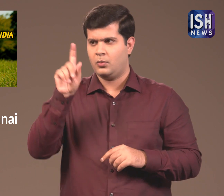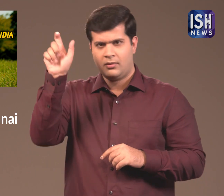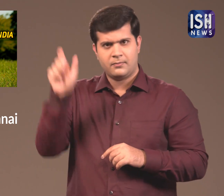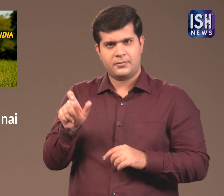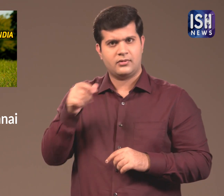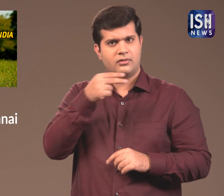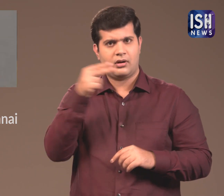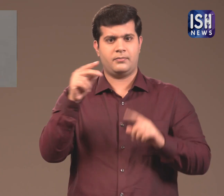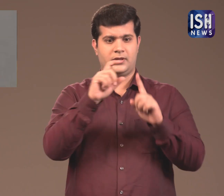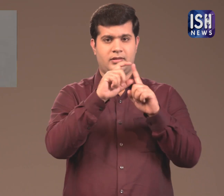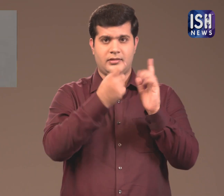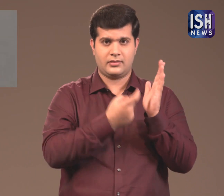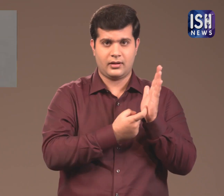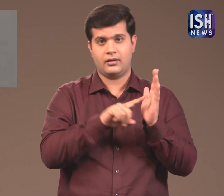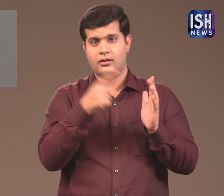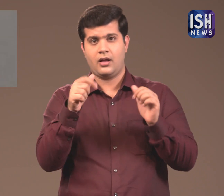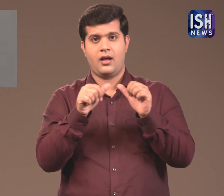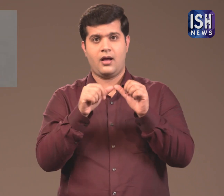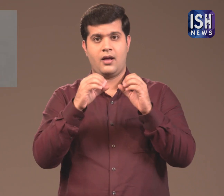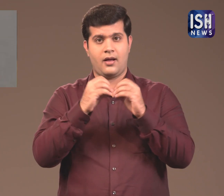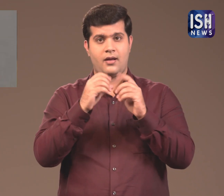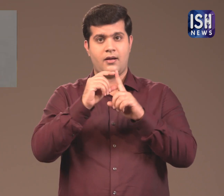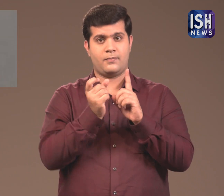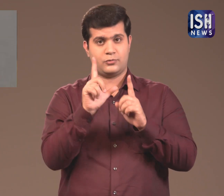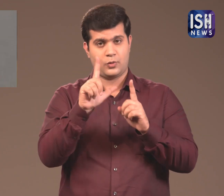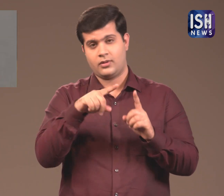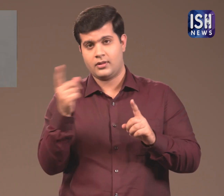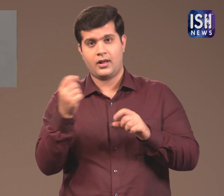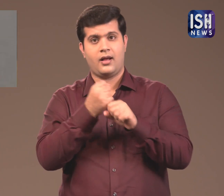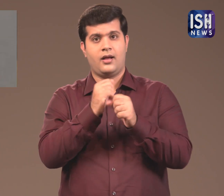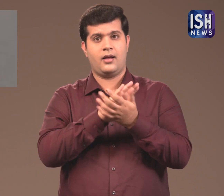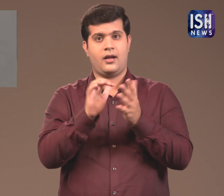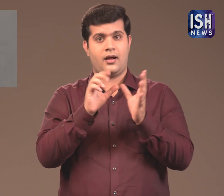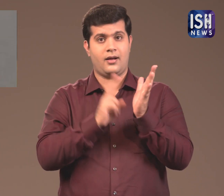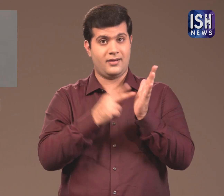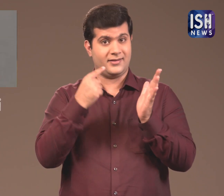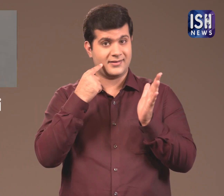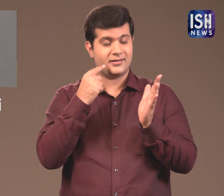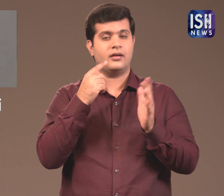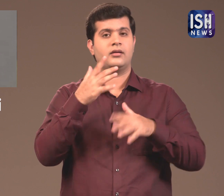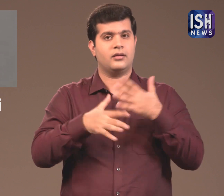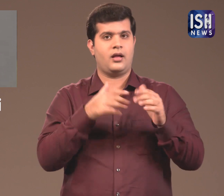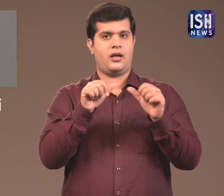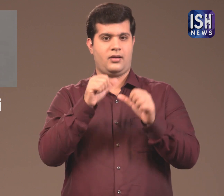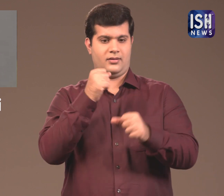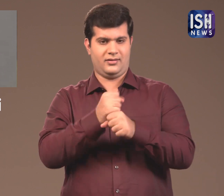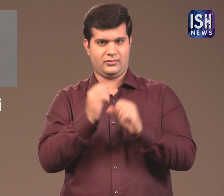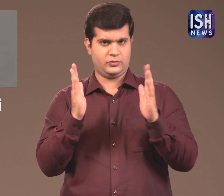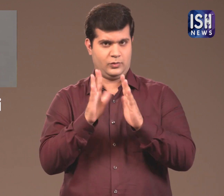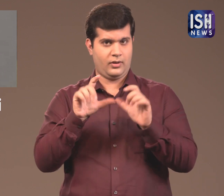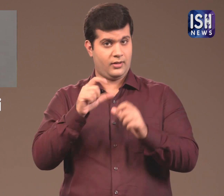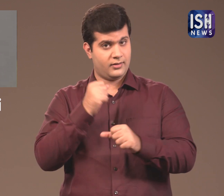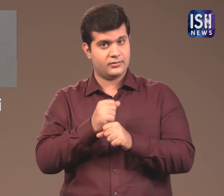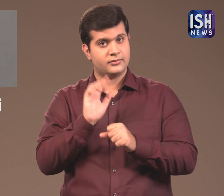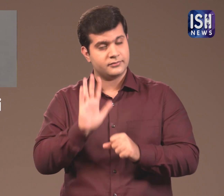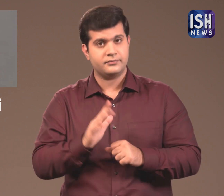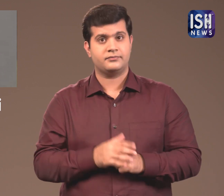Dr Abdul Ghani- this is his Sign name,